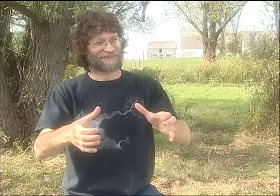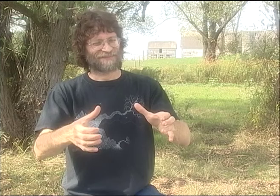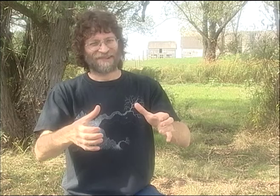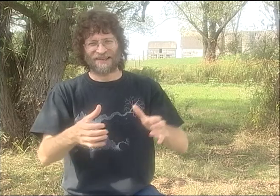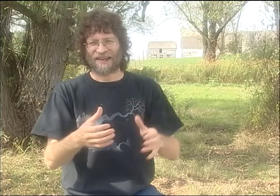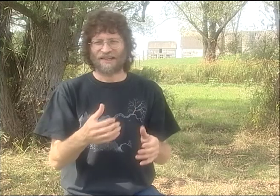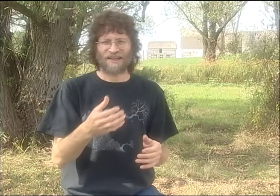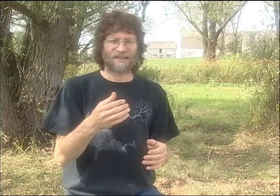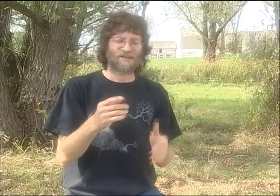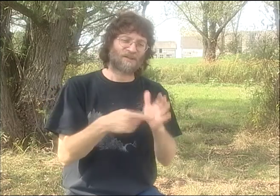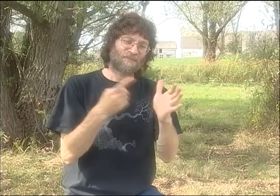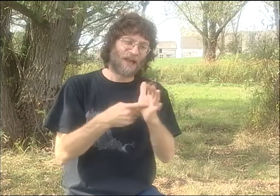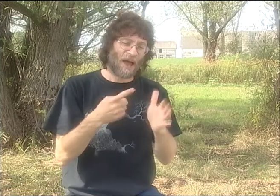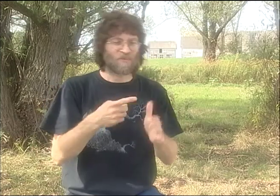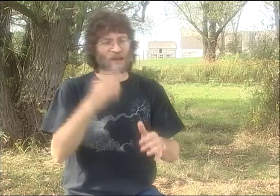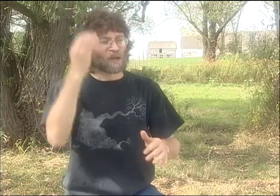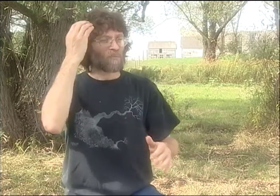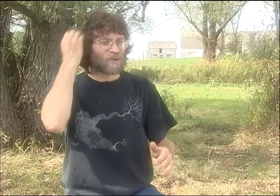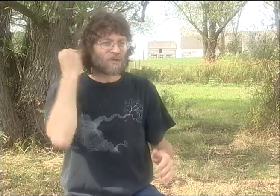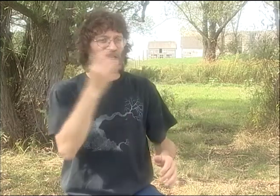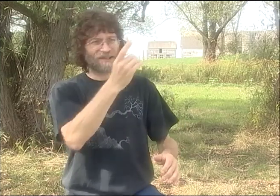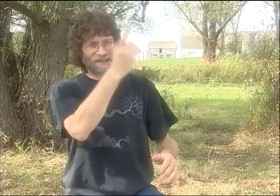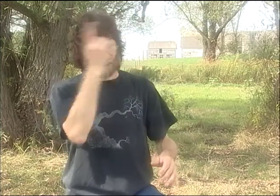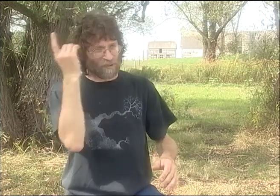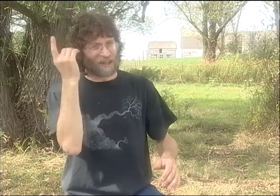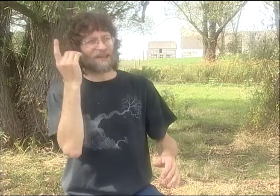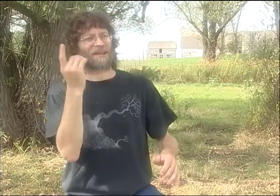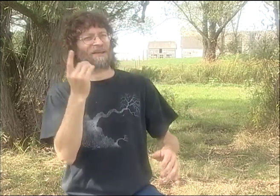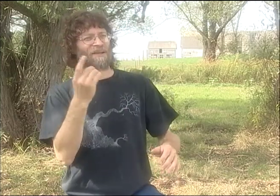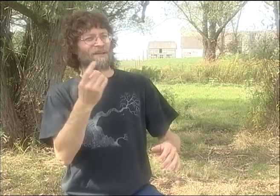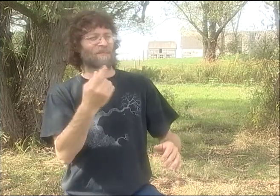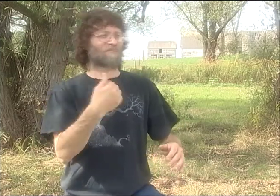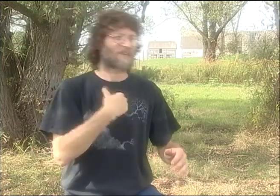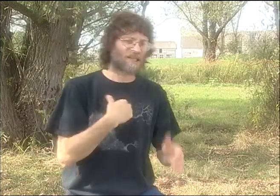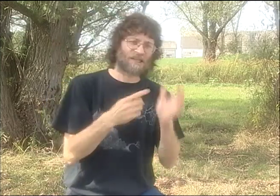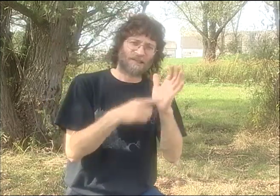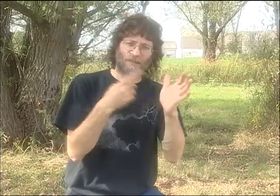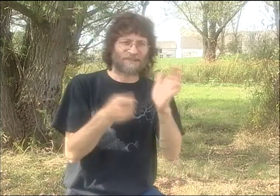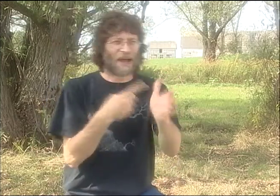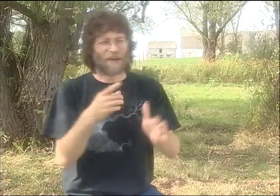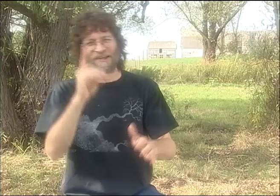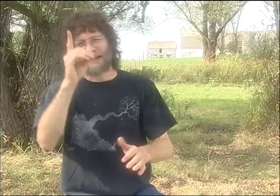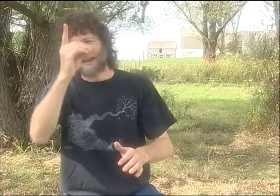AND WE THOUGHT, WHY DON'T WE KIND OF FOUND SOME SORT OF PERFORMANCE GROUP?